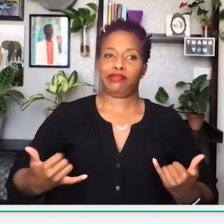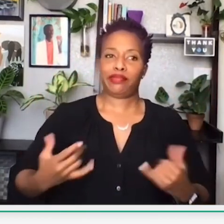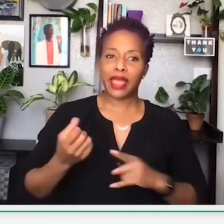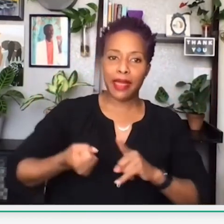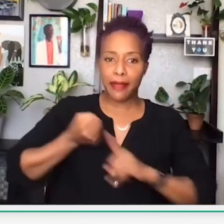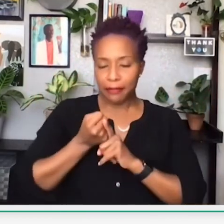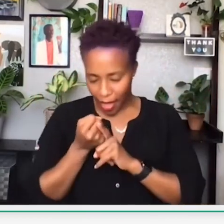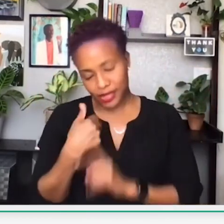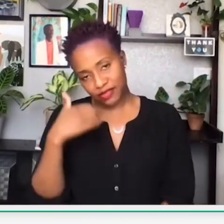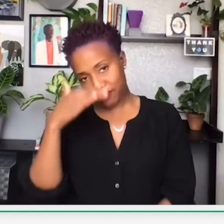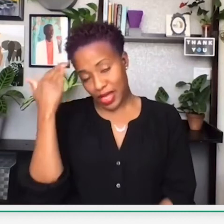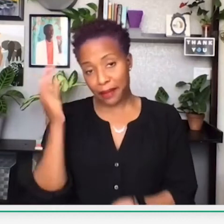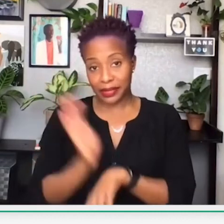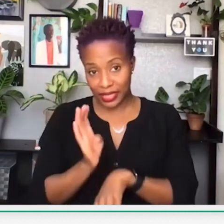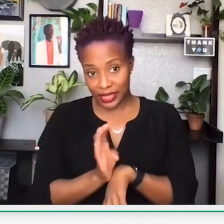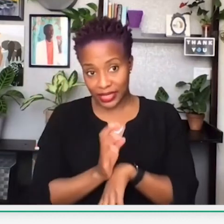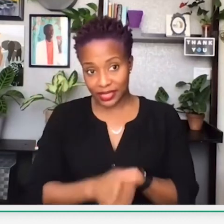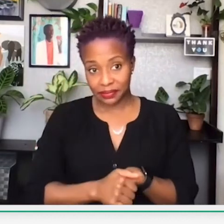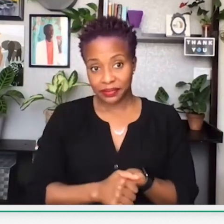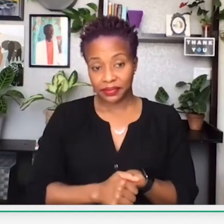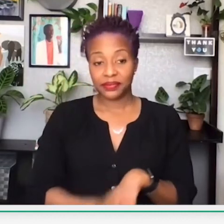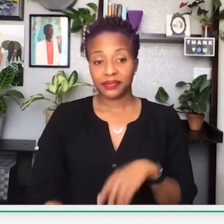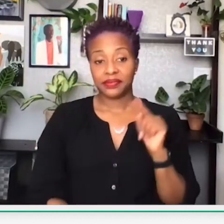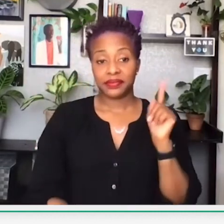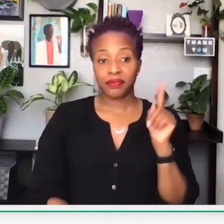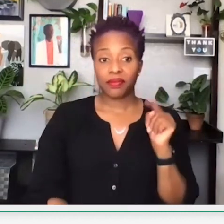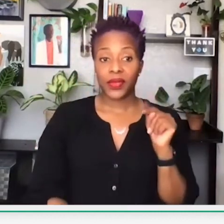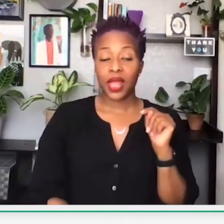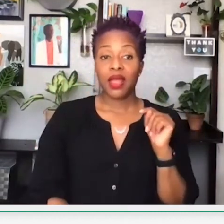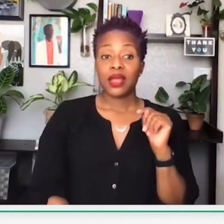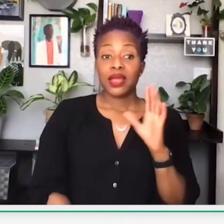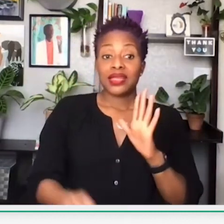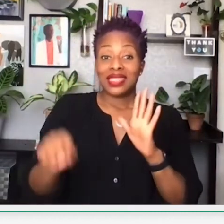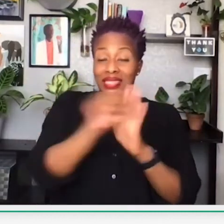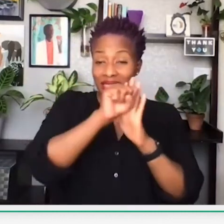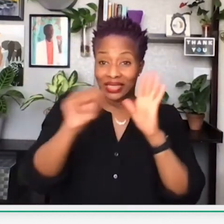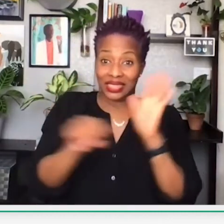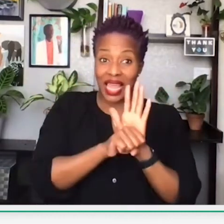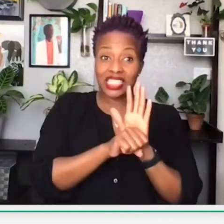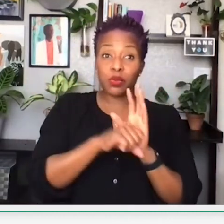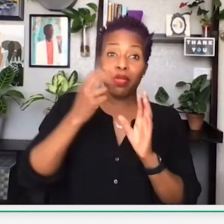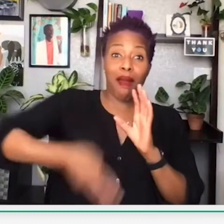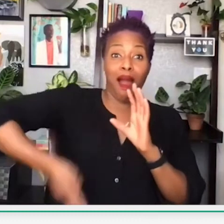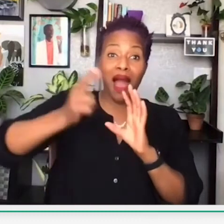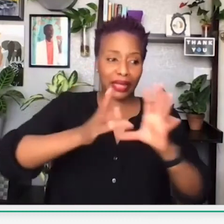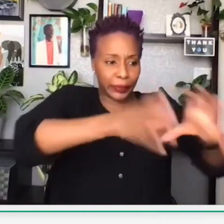Now we're going to jump to current events and the current impacts on our black-owned businesses.